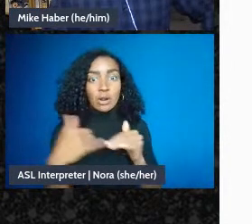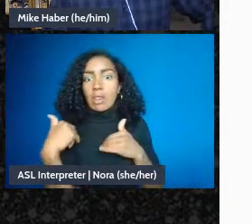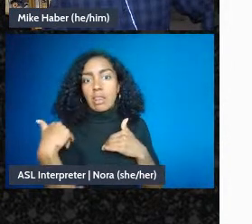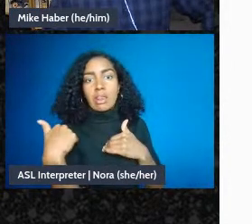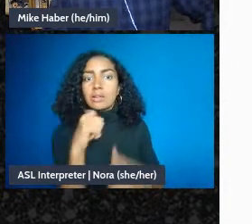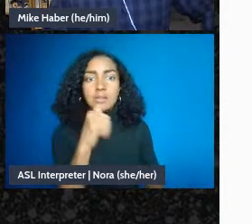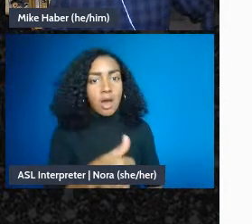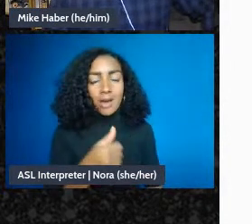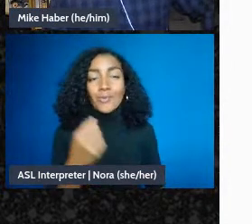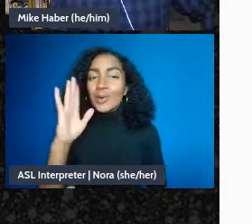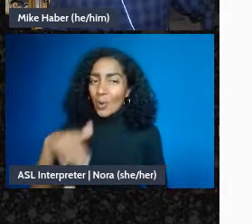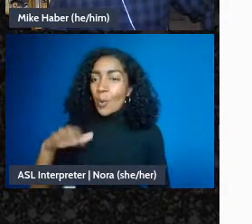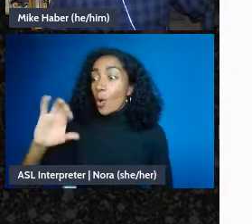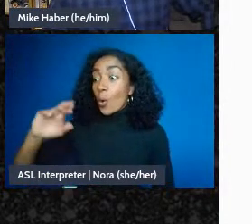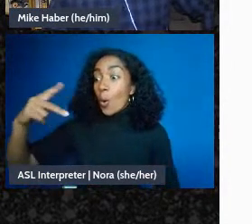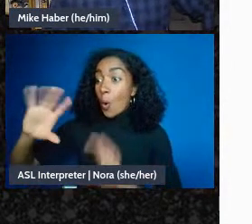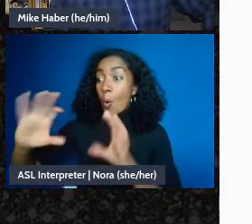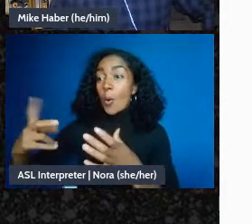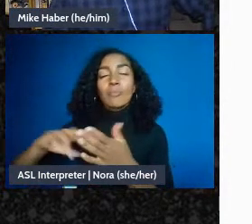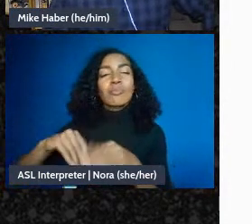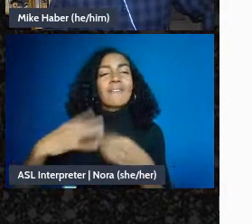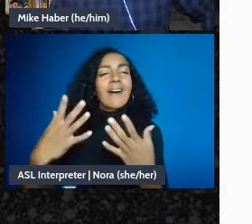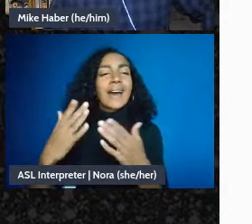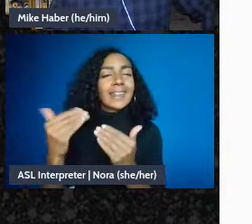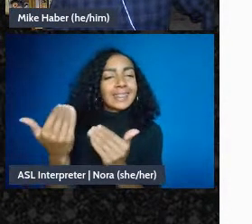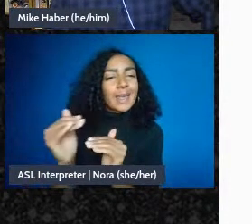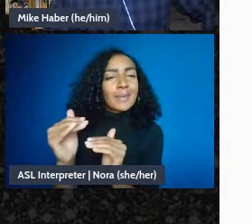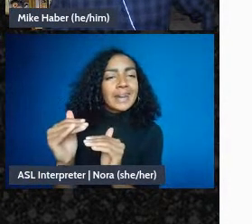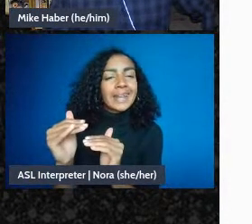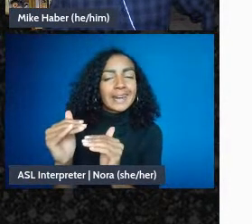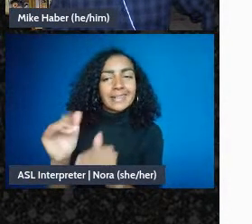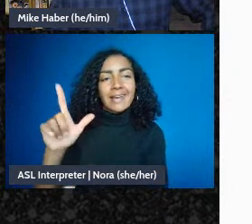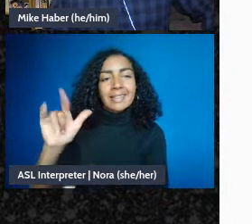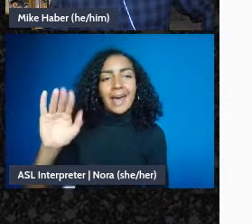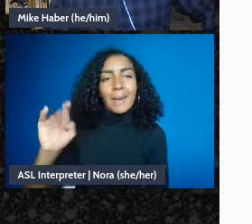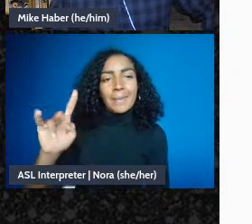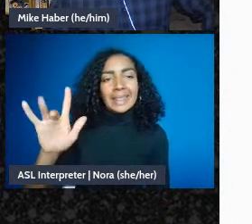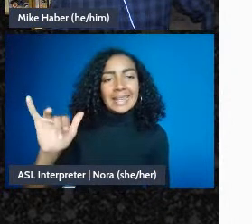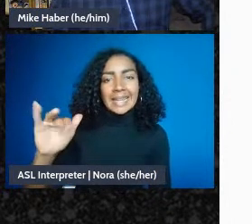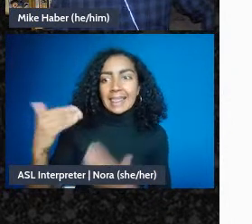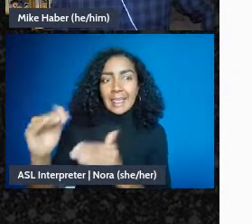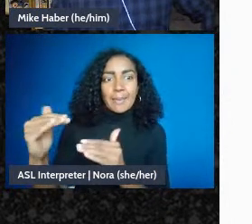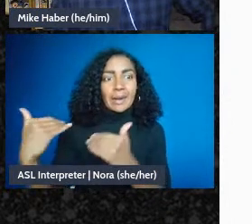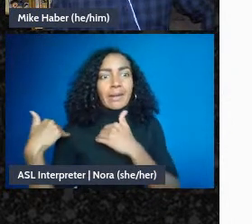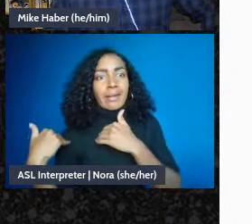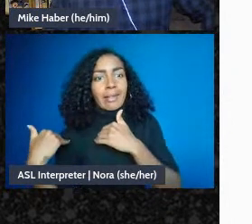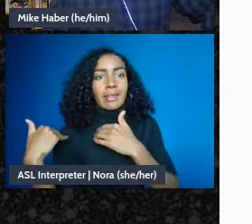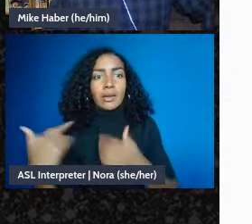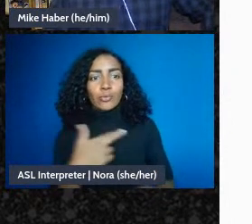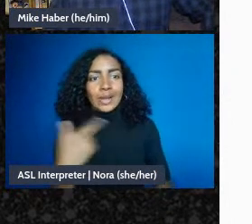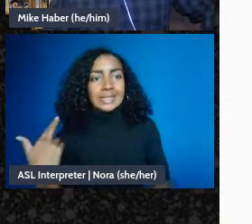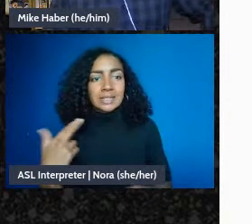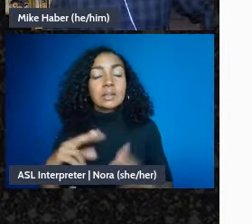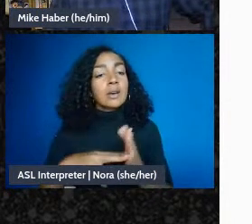they provide limited liability if somebody who - is affiliated with or part of a